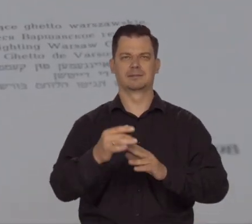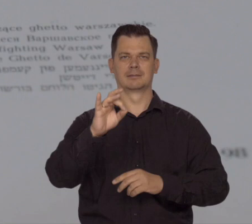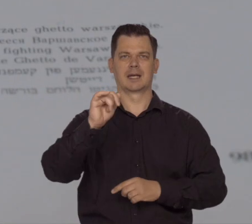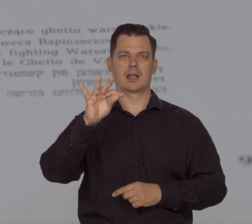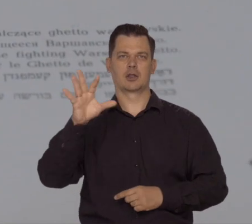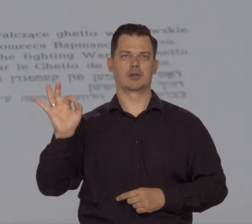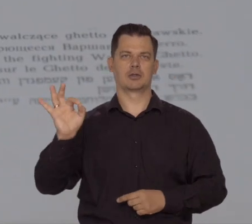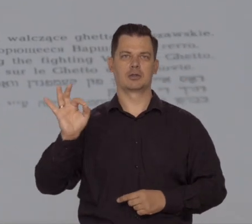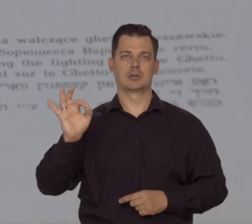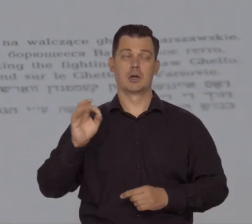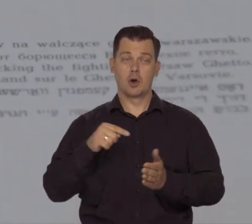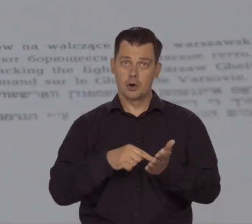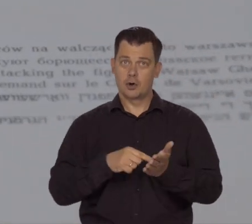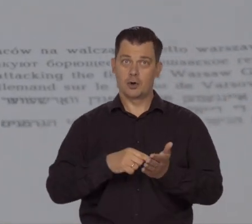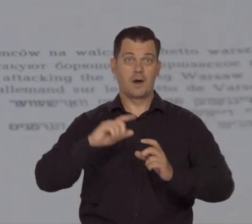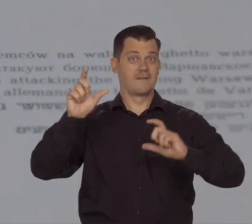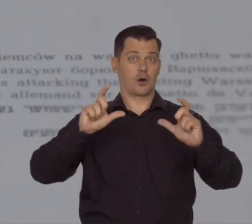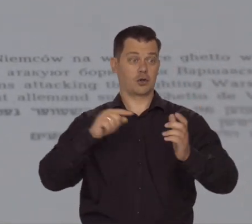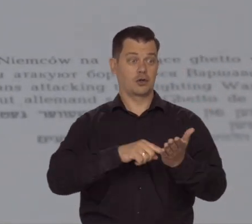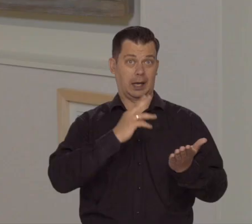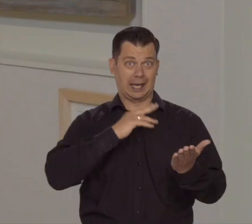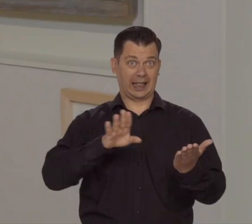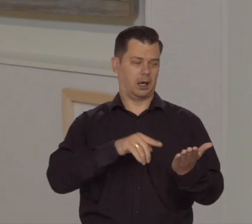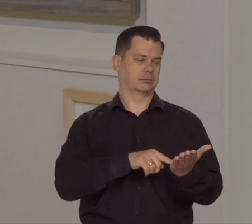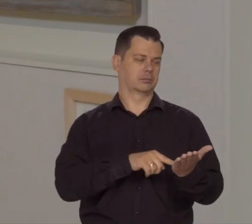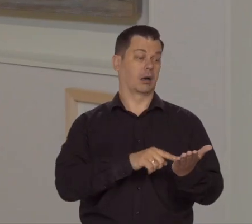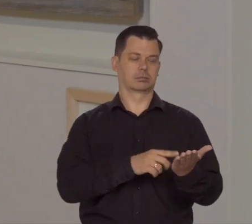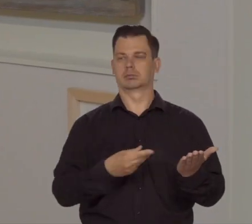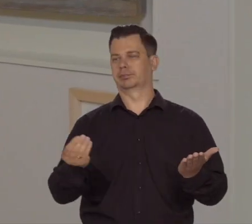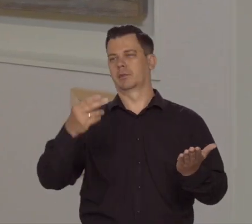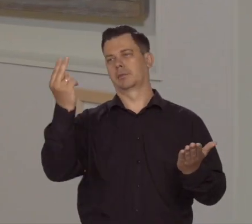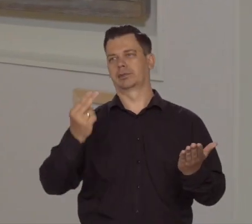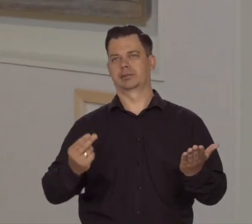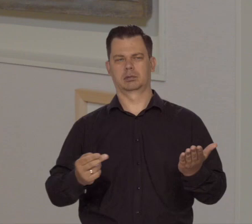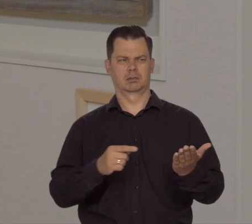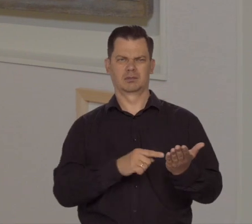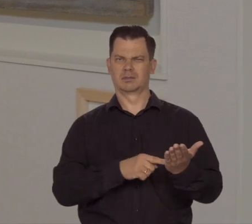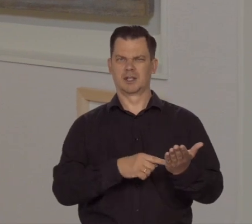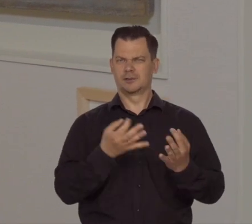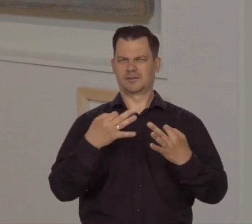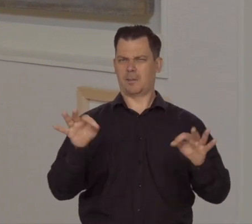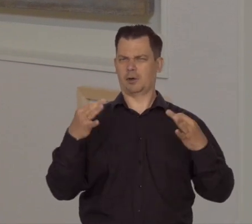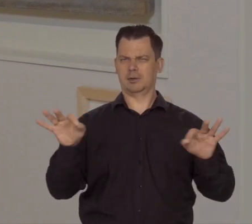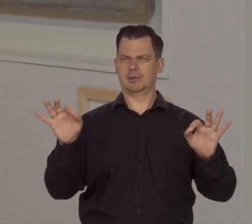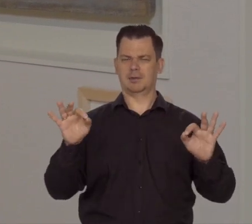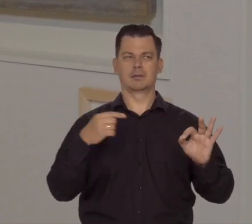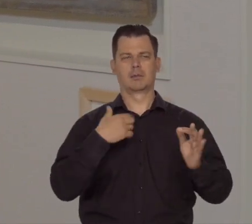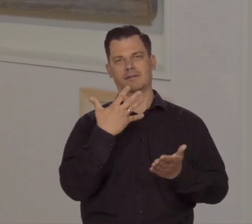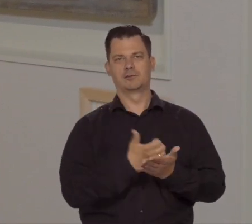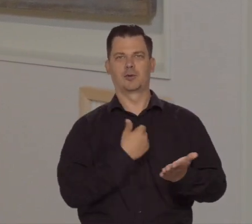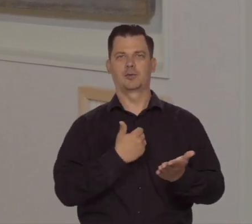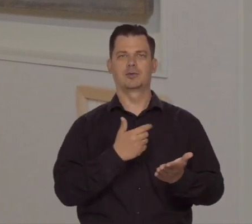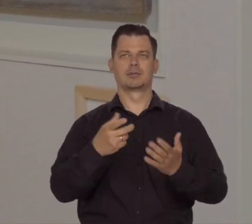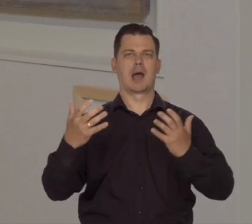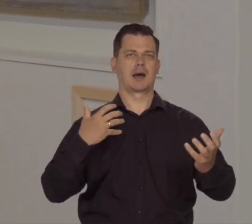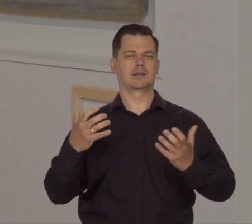These photographs were used by artists in various ways, quite freely.